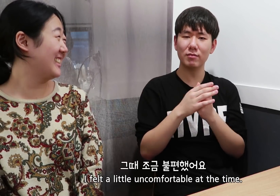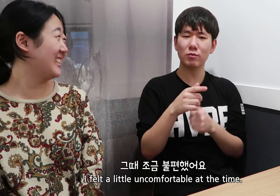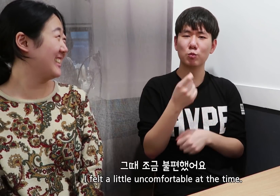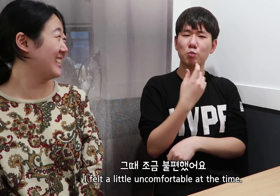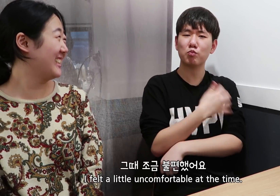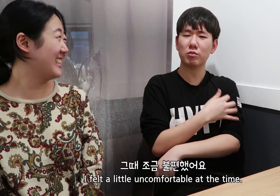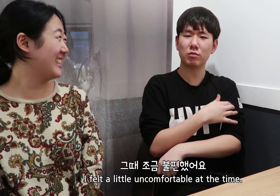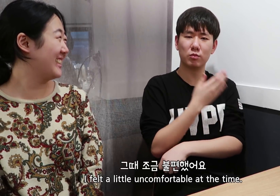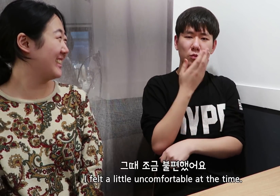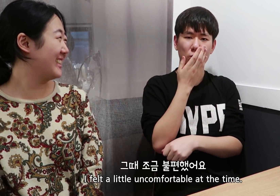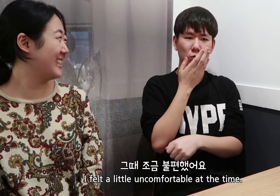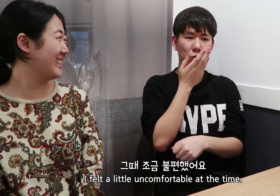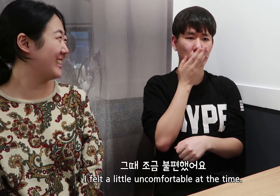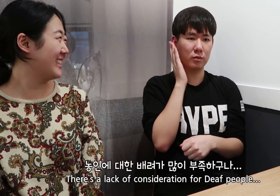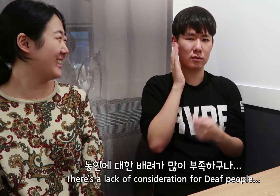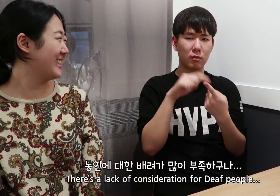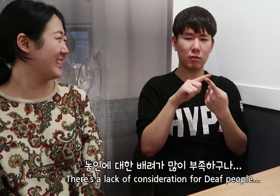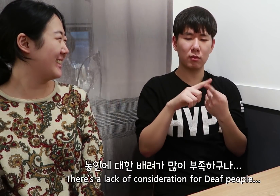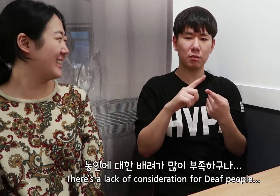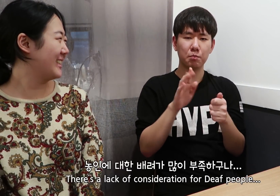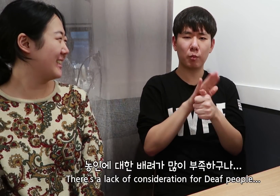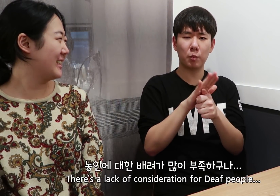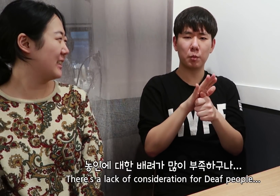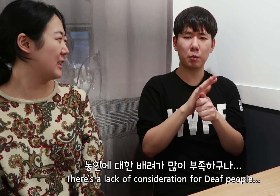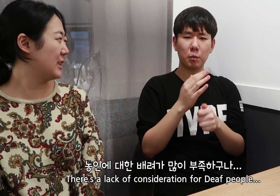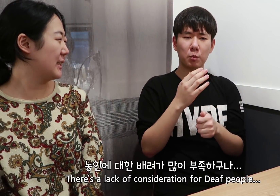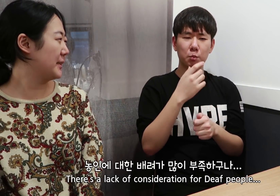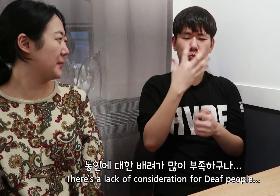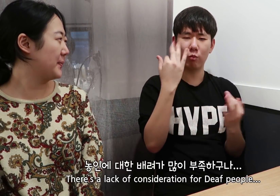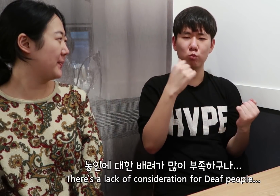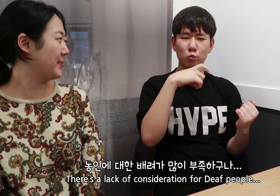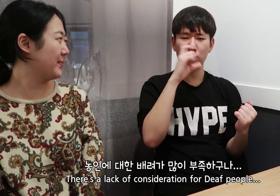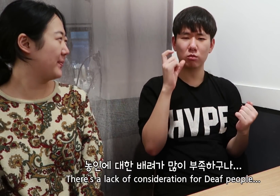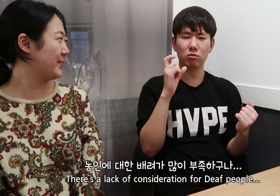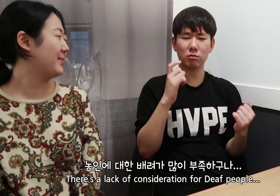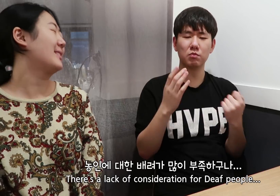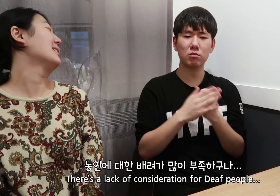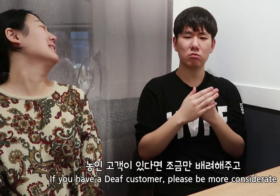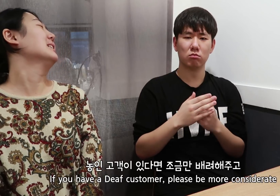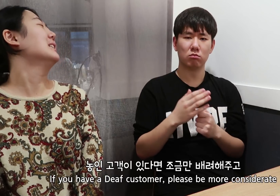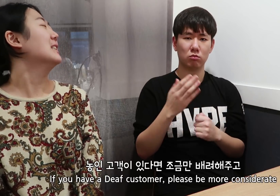I felt a little uncomfortable at the time. There’s a lack of consideration for Deaf people...